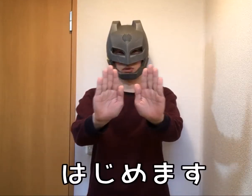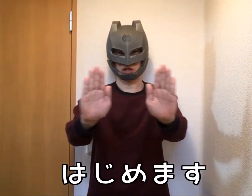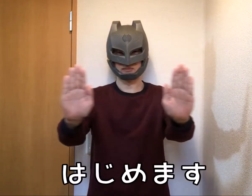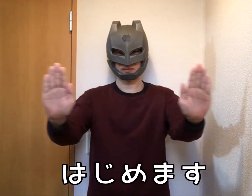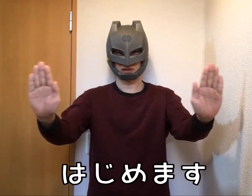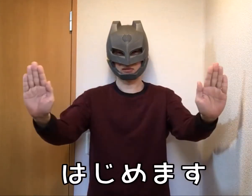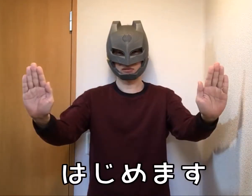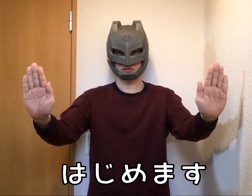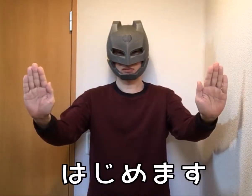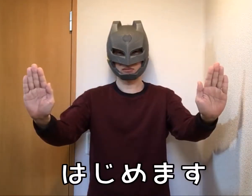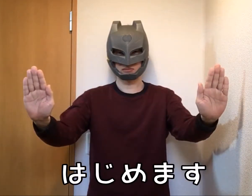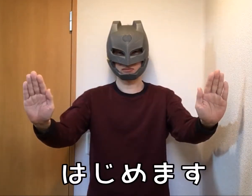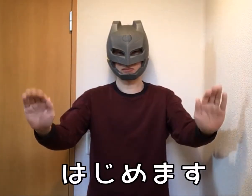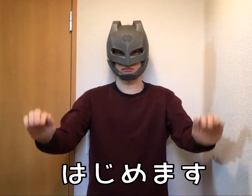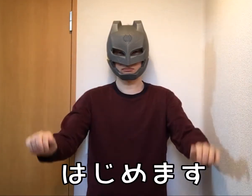Let's start